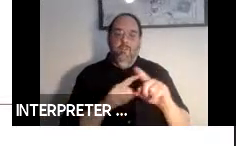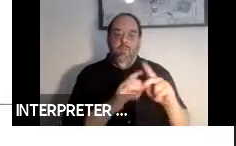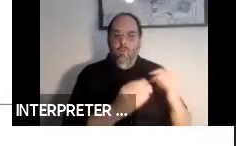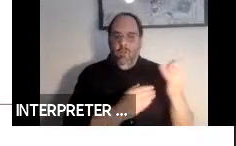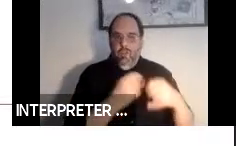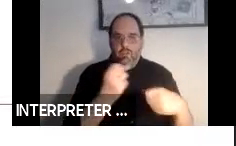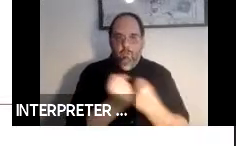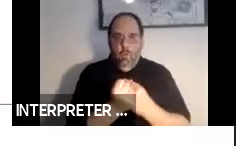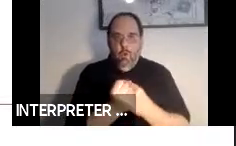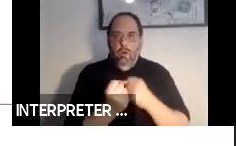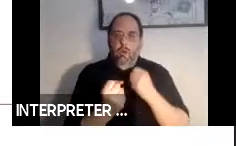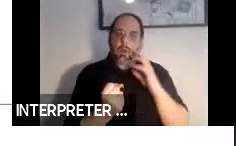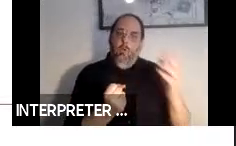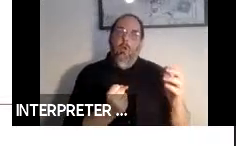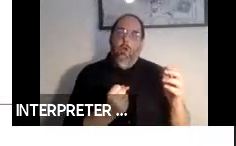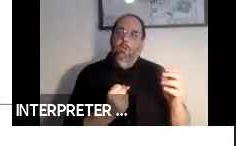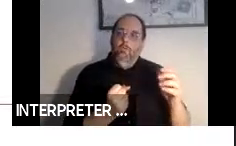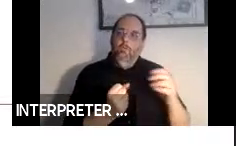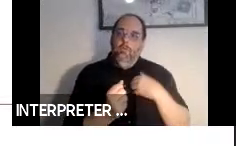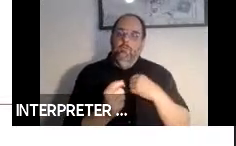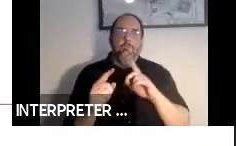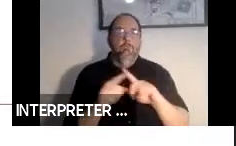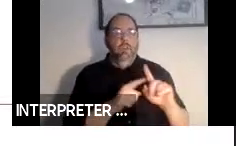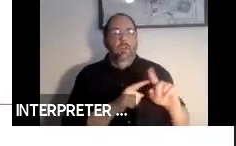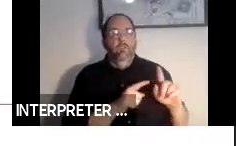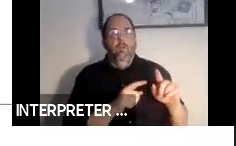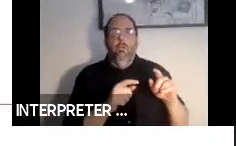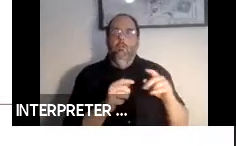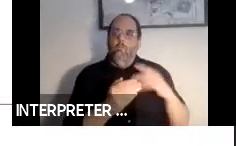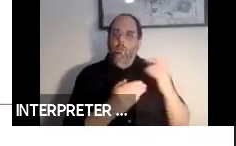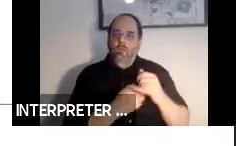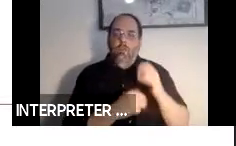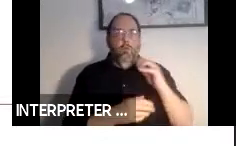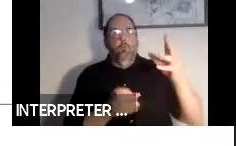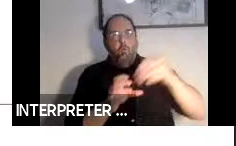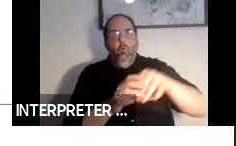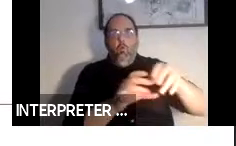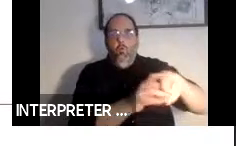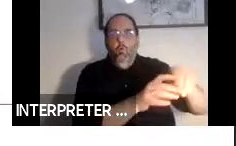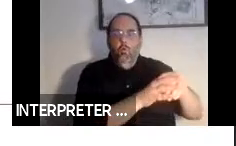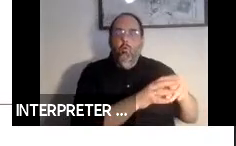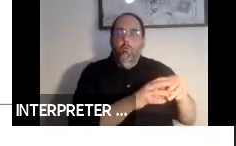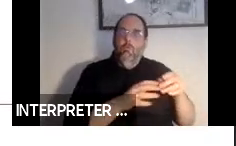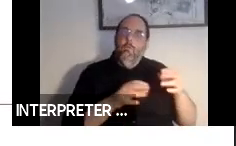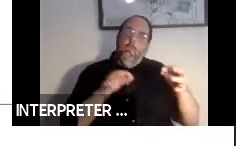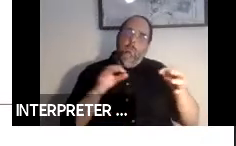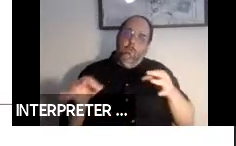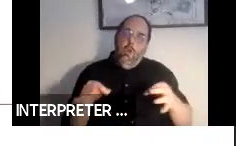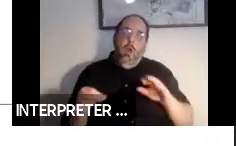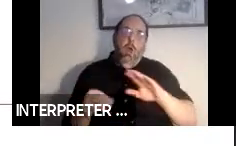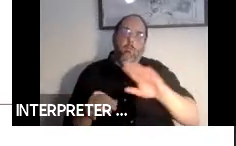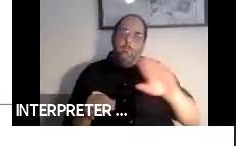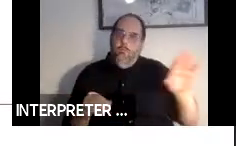going to draw from a bunch of different efforts to describe some of the insights that we have learned